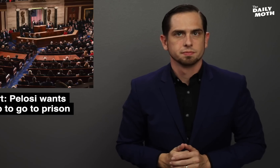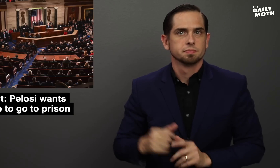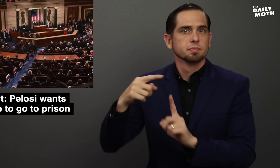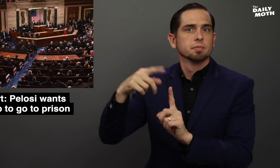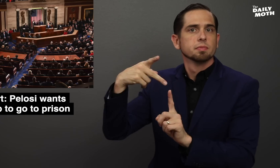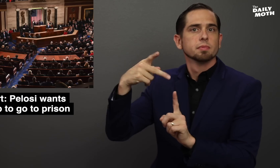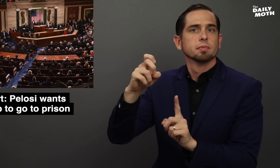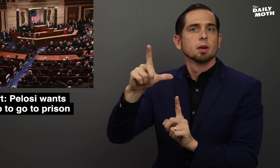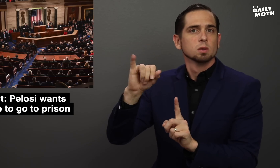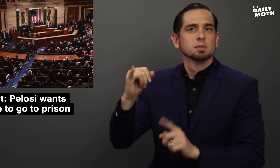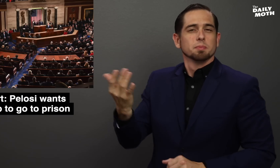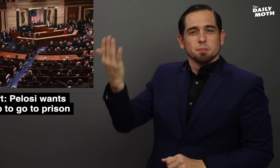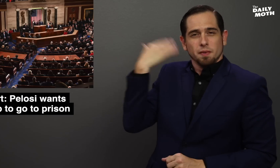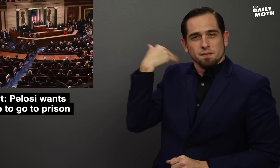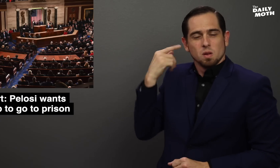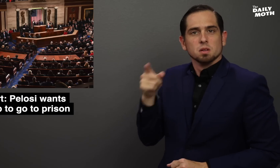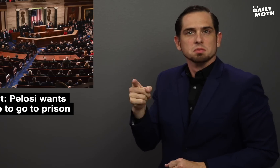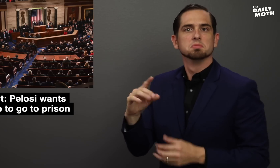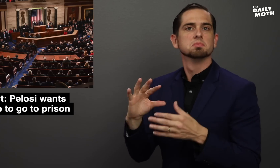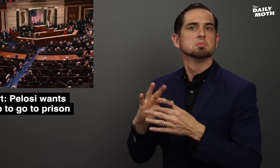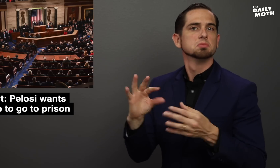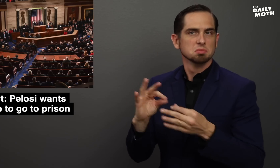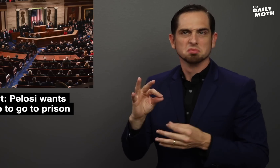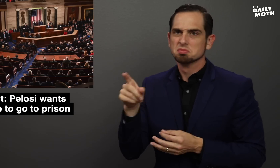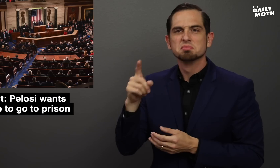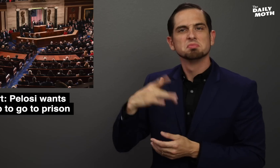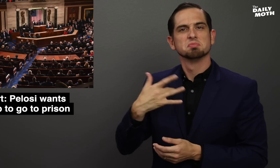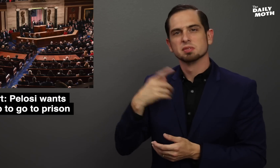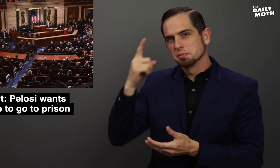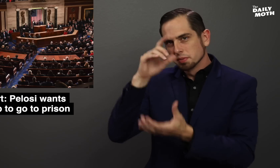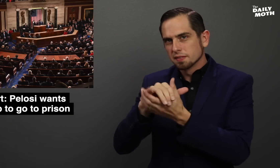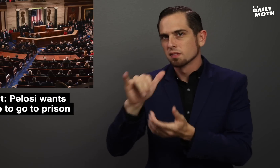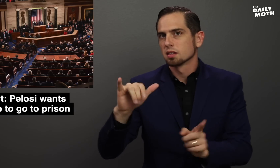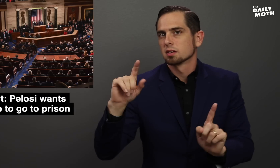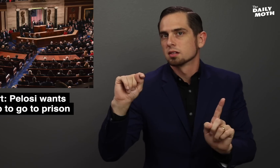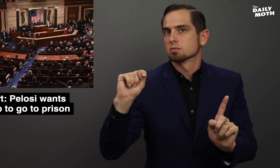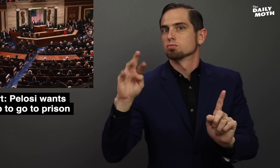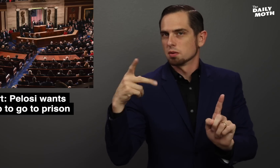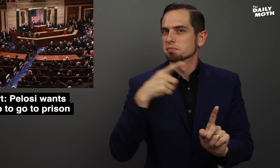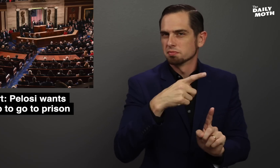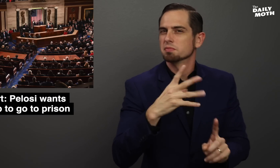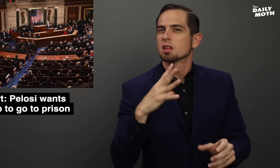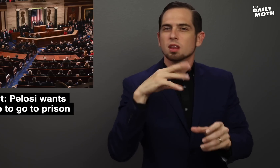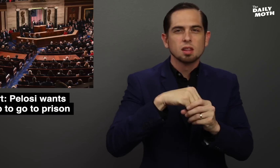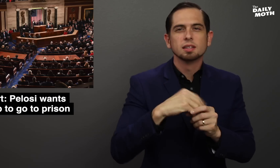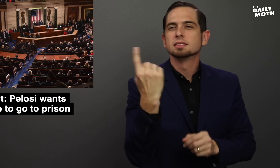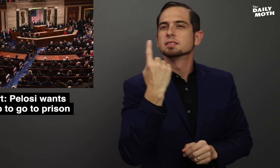Pelosi has previously said she believes Trump is engaged